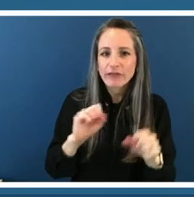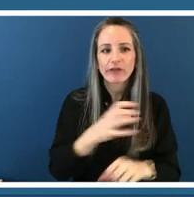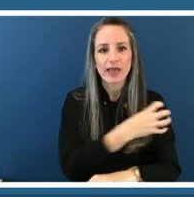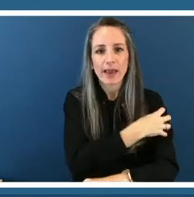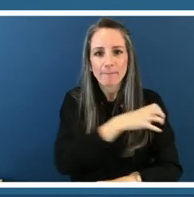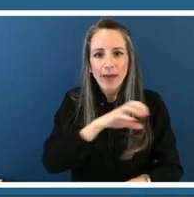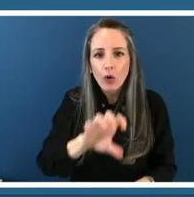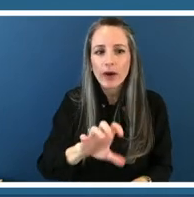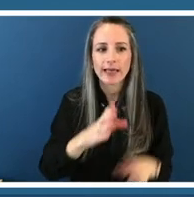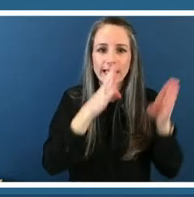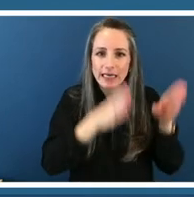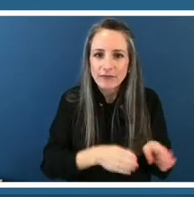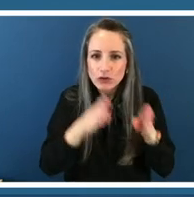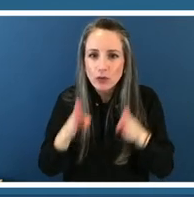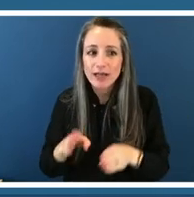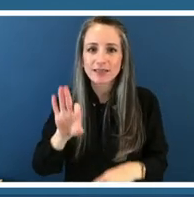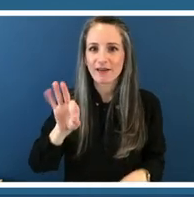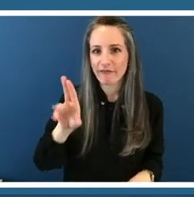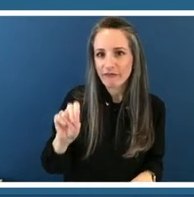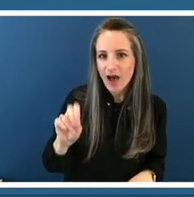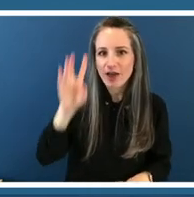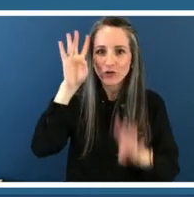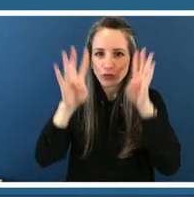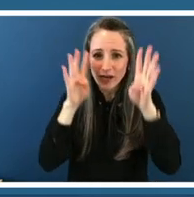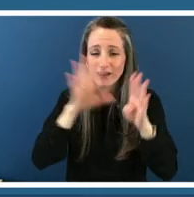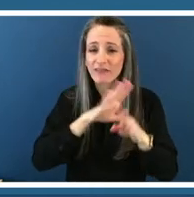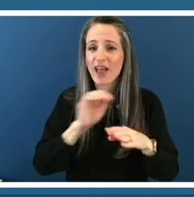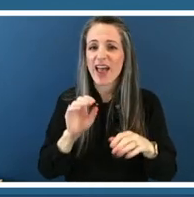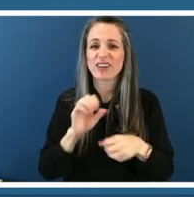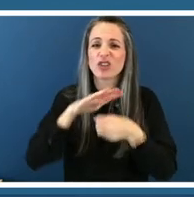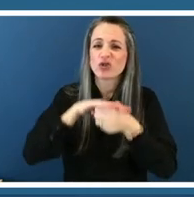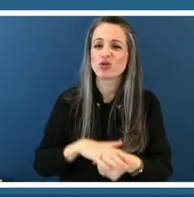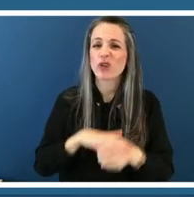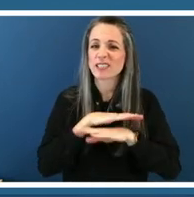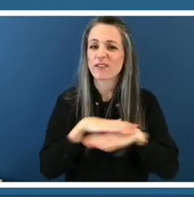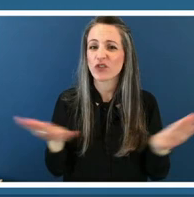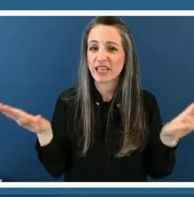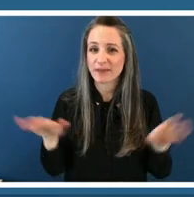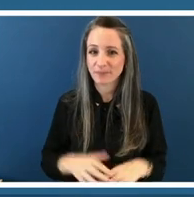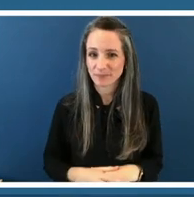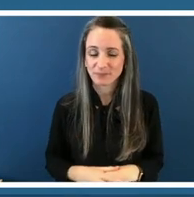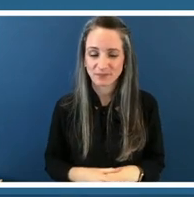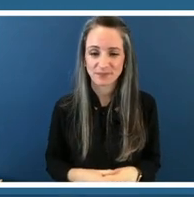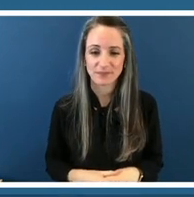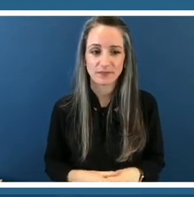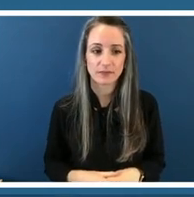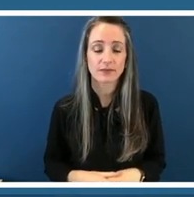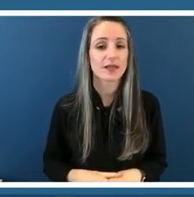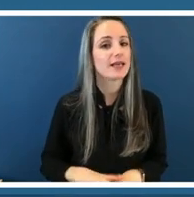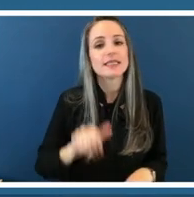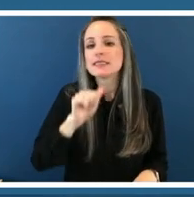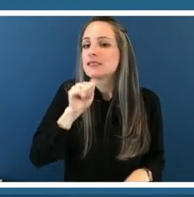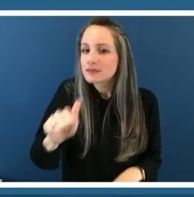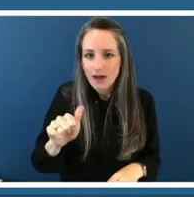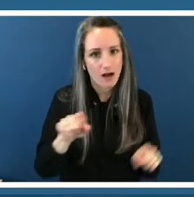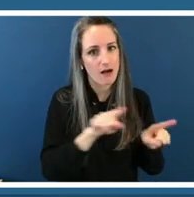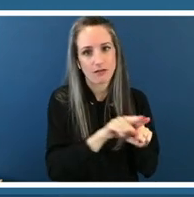creative and ultimately stress-free